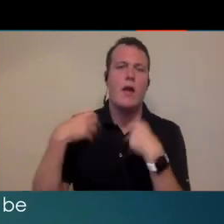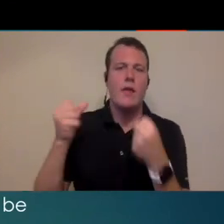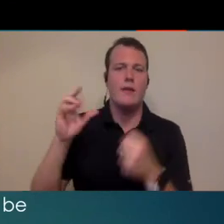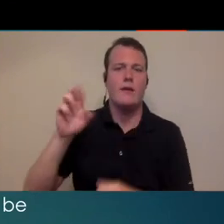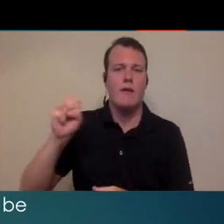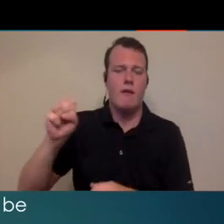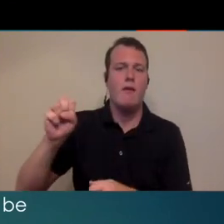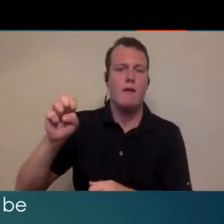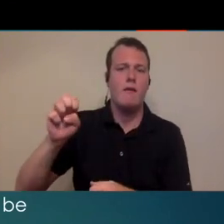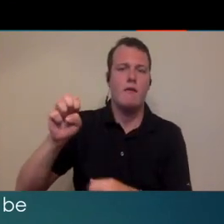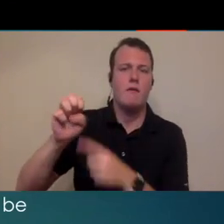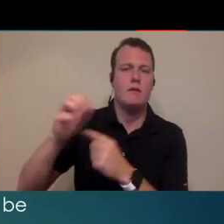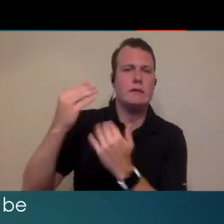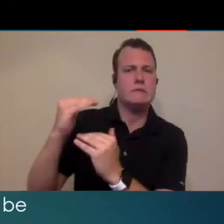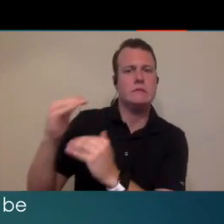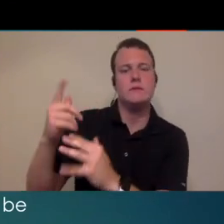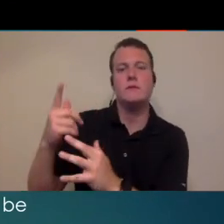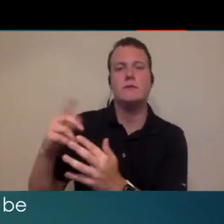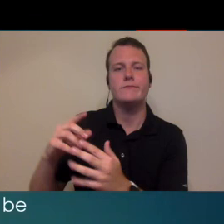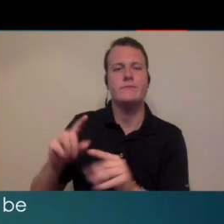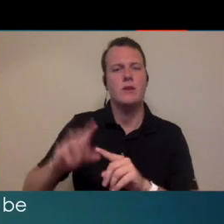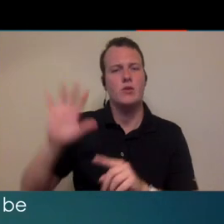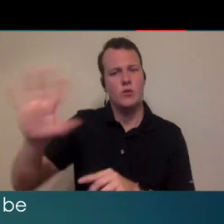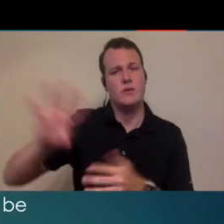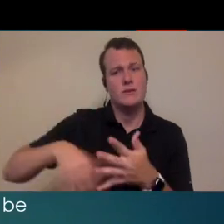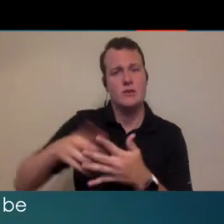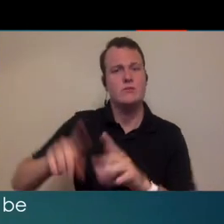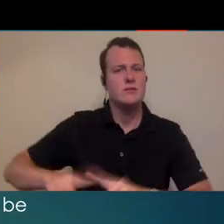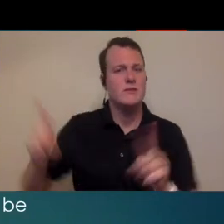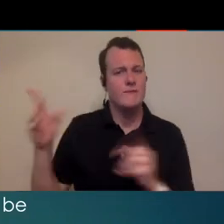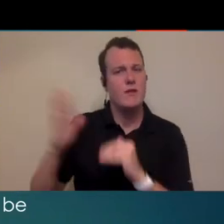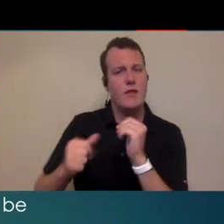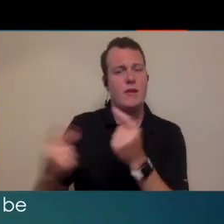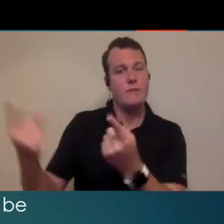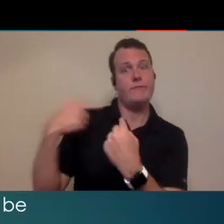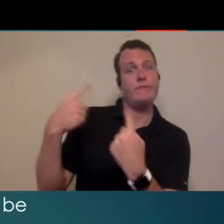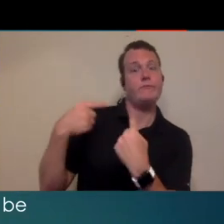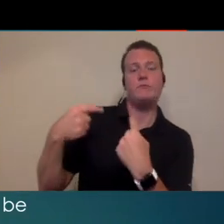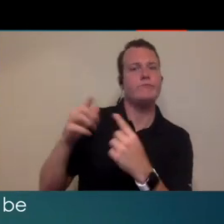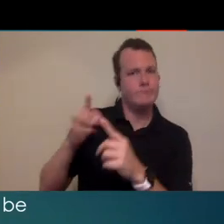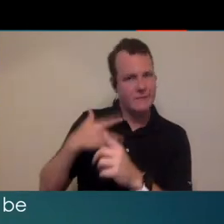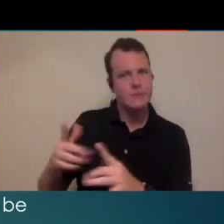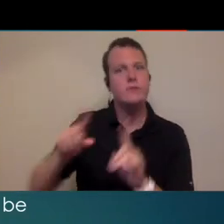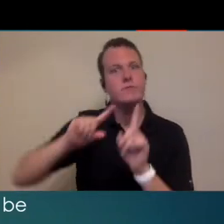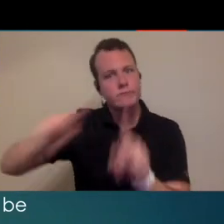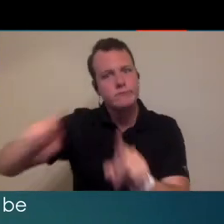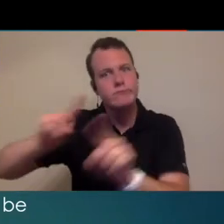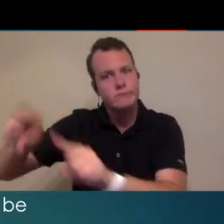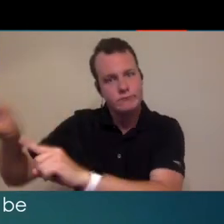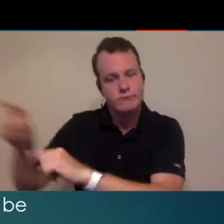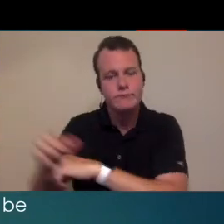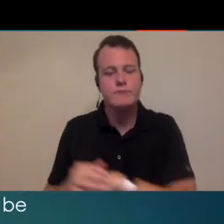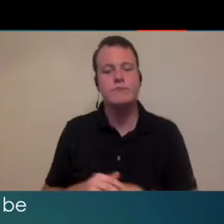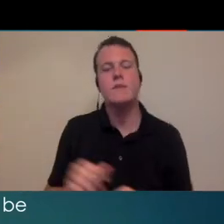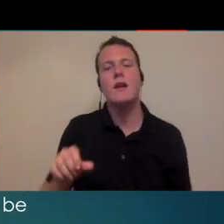health care so her schedule looks really different than P ships coming to the clinic she's oftentimes going out to them and then we have several offices